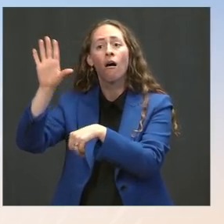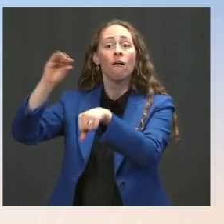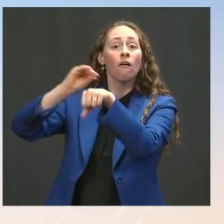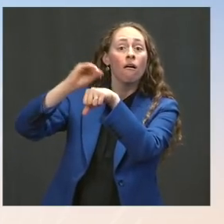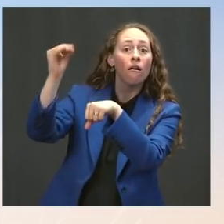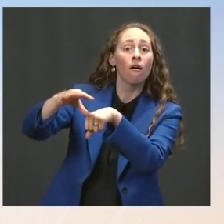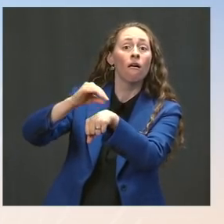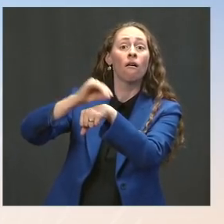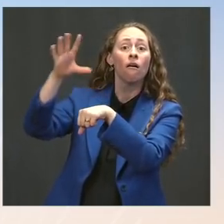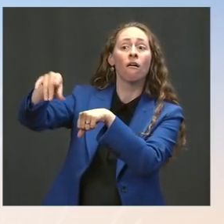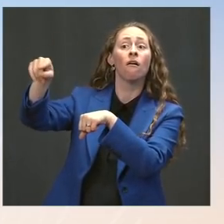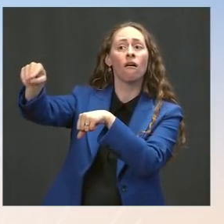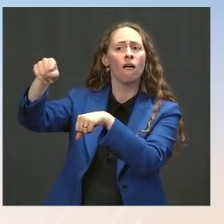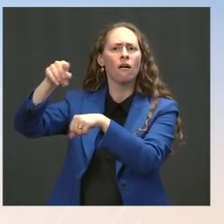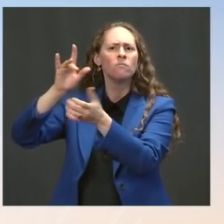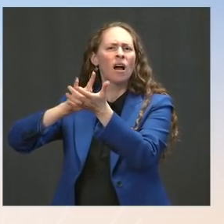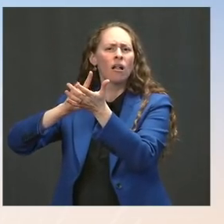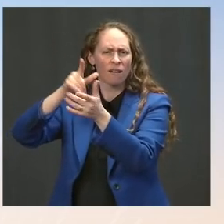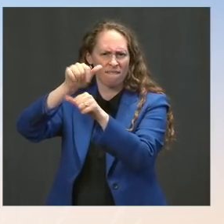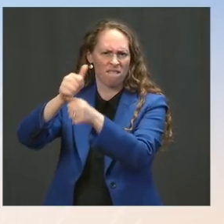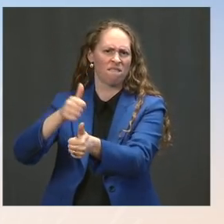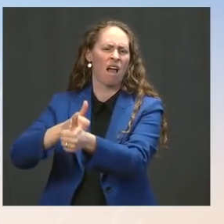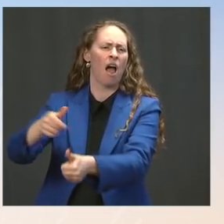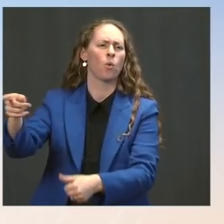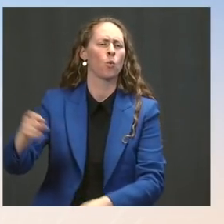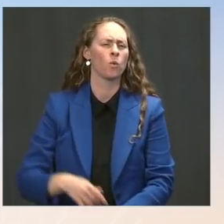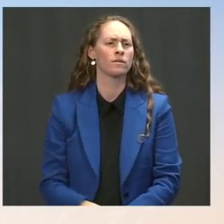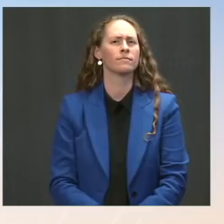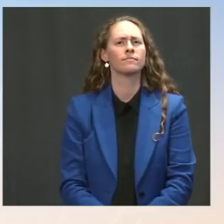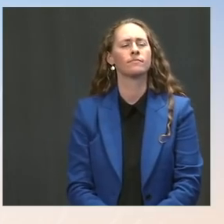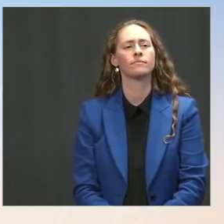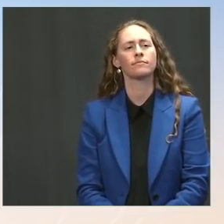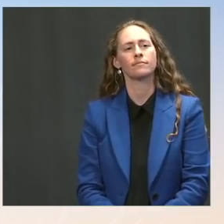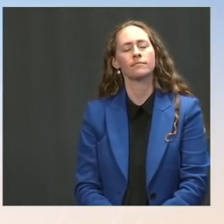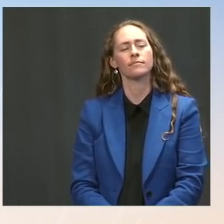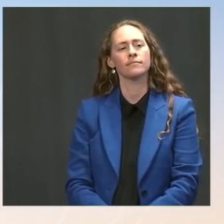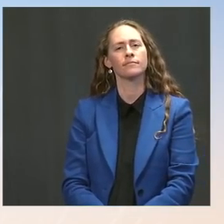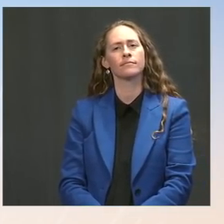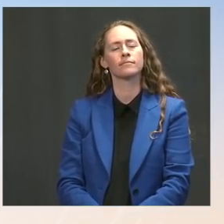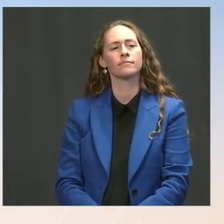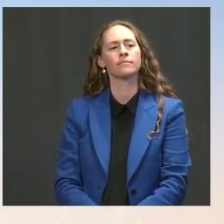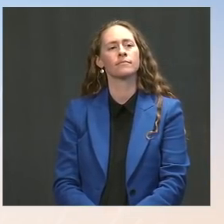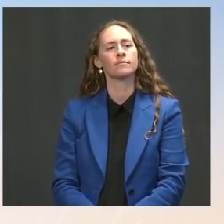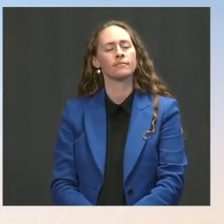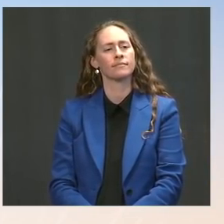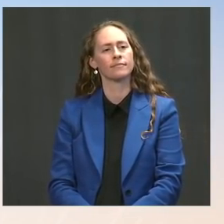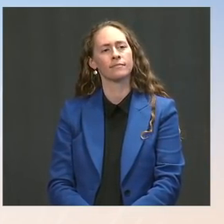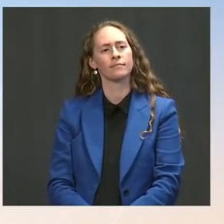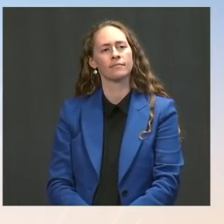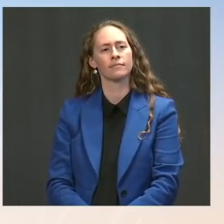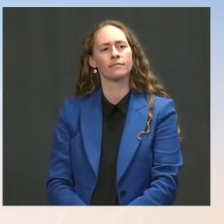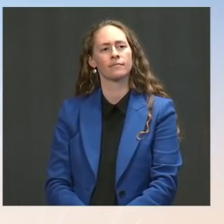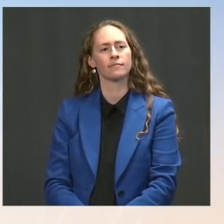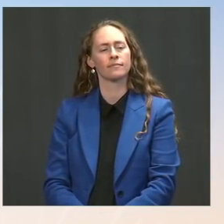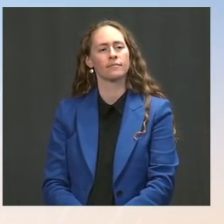The Press: And on Iraq, what will the number of U.S. forces be by the end of this year, given the drawdown you're going to confirm today?